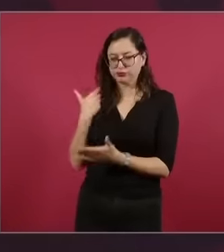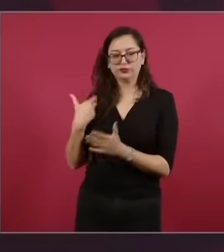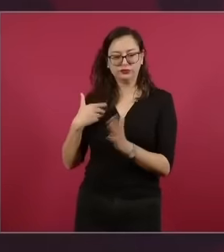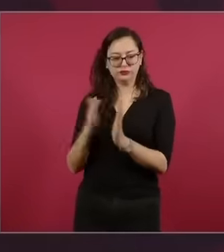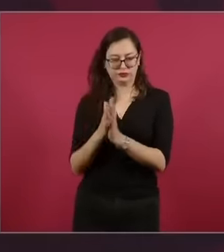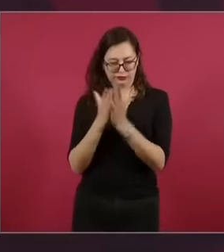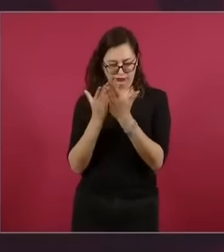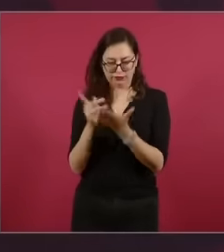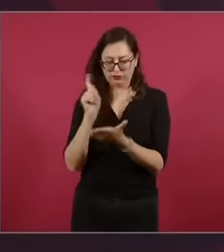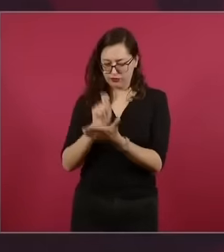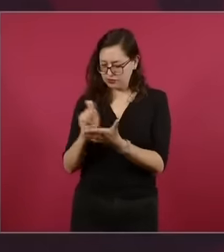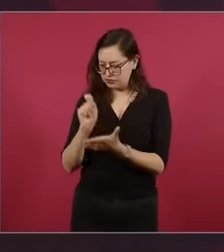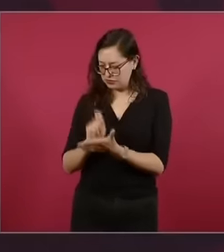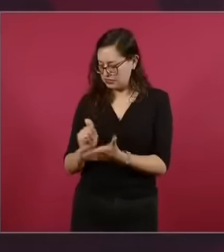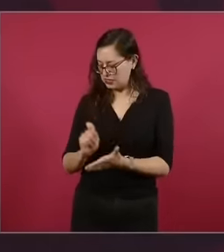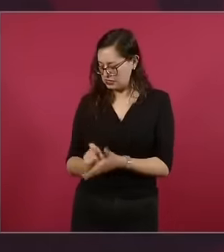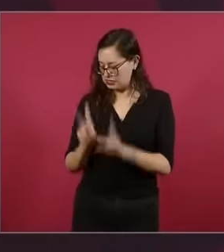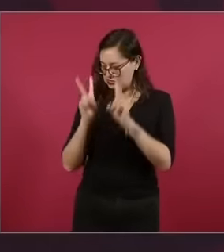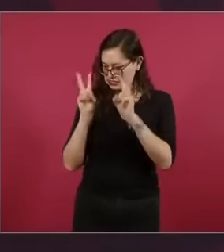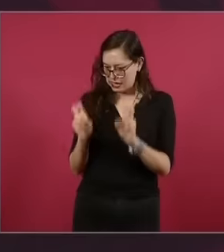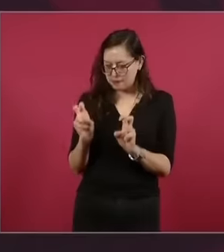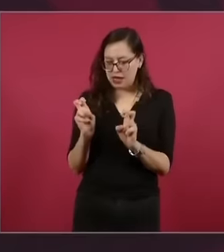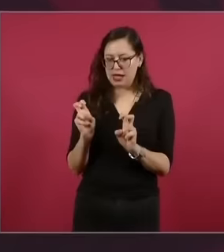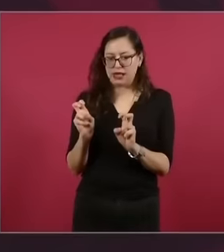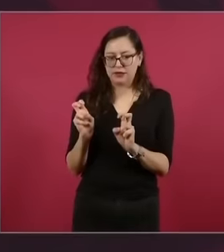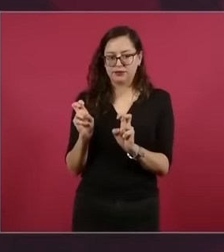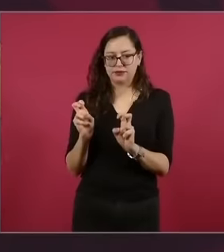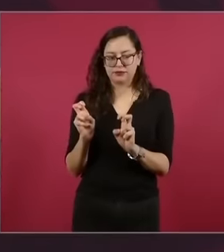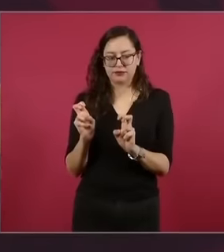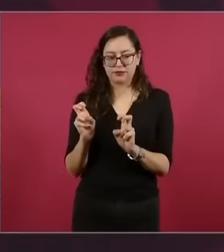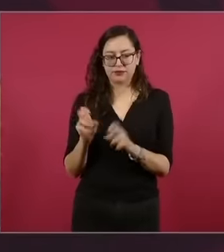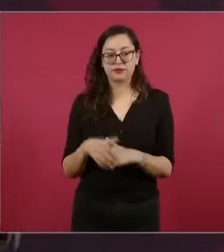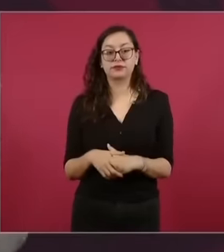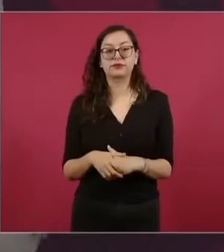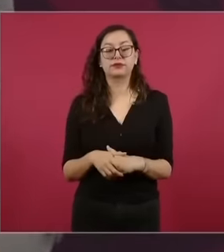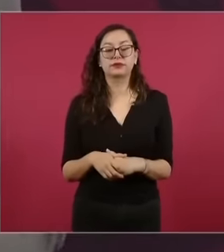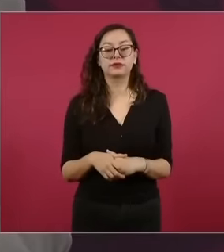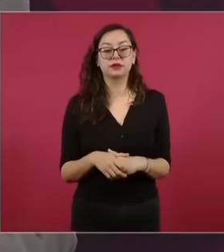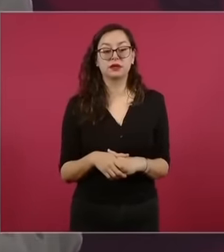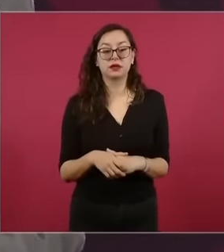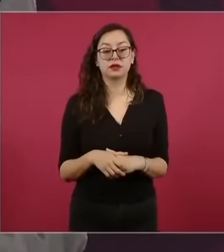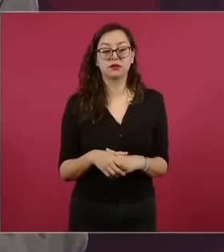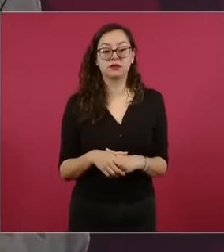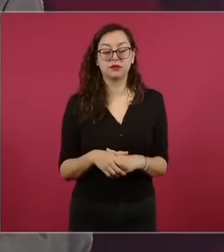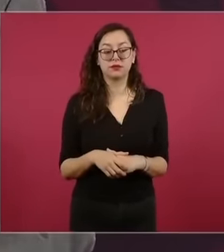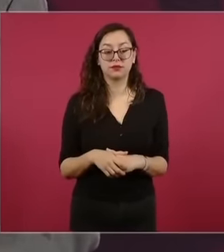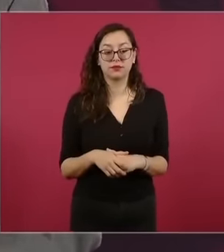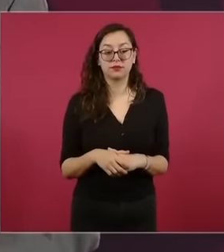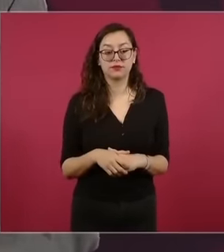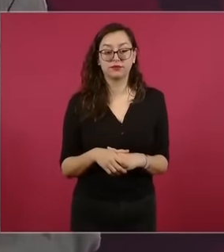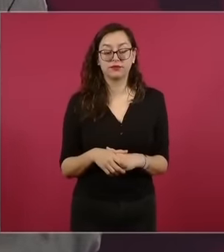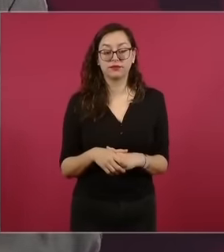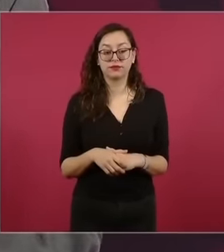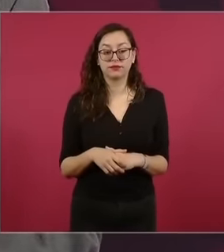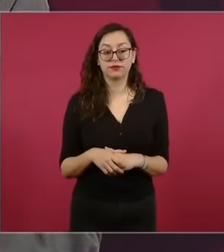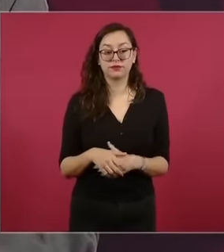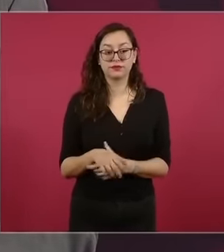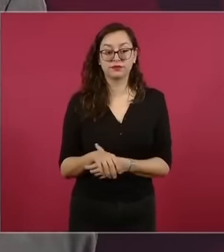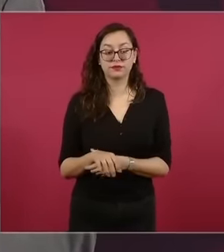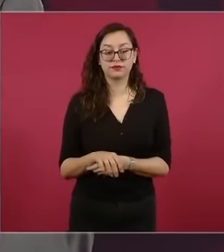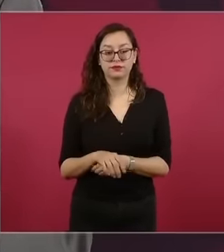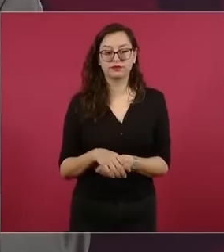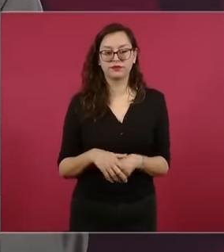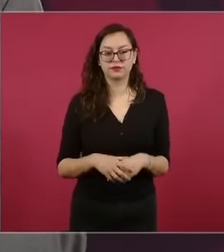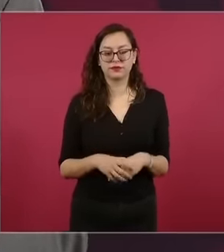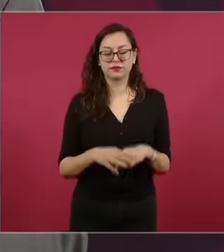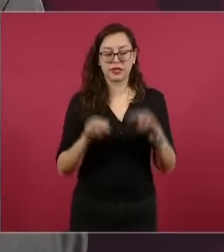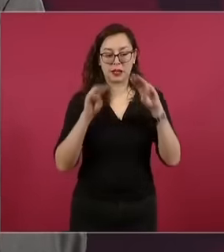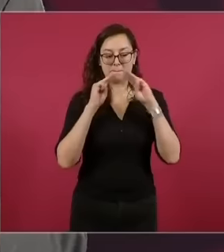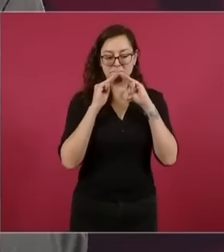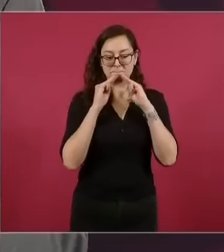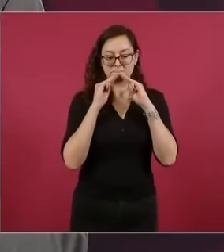eh, The Mafia that stole our presidency and 2000